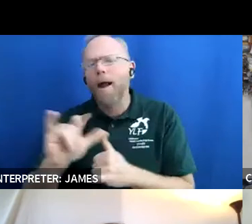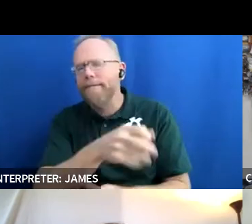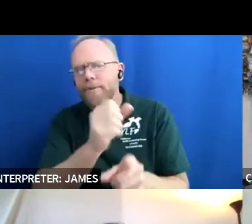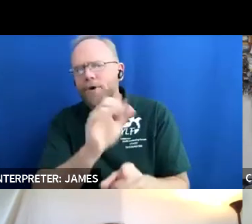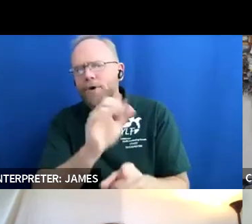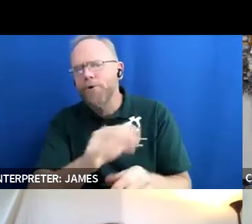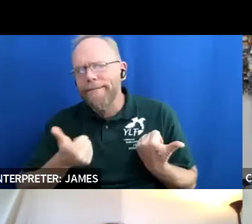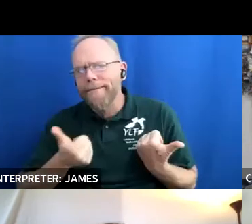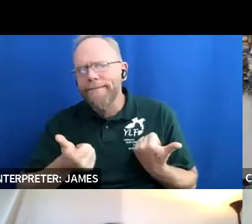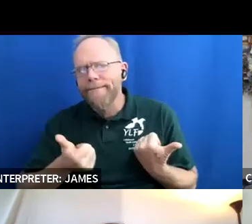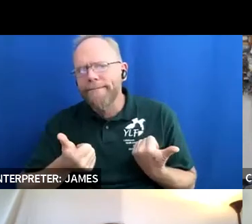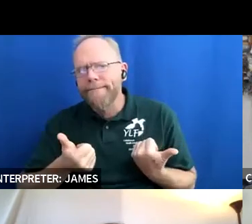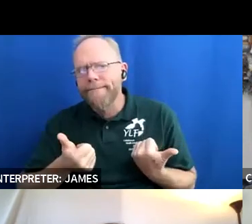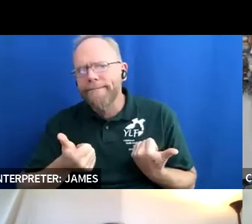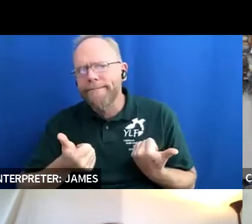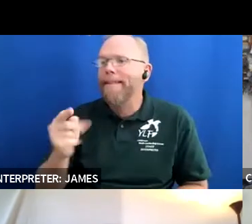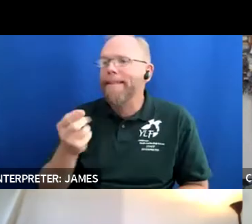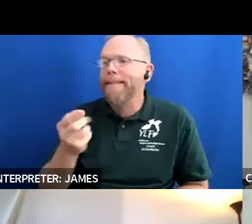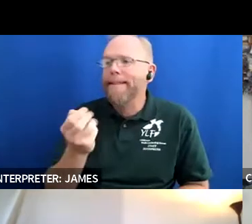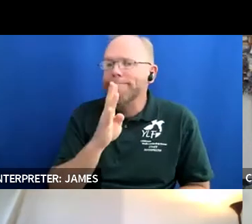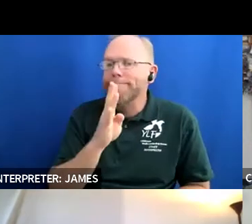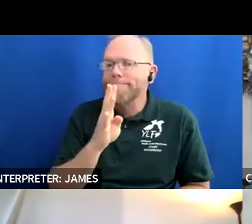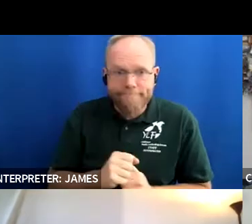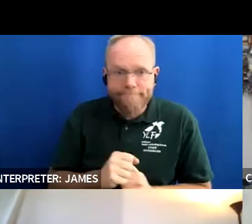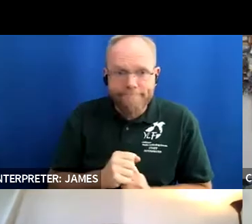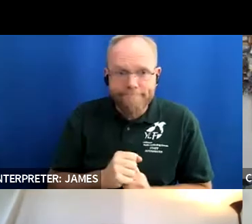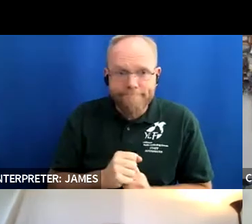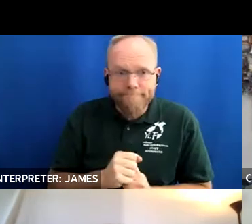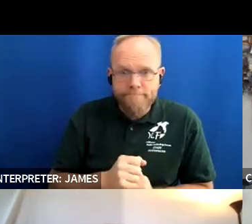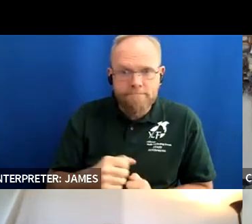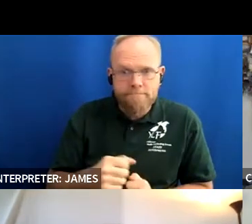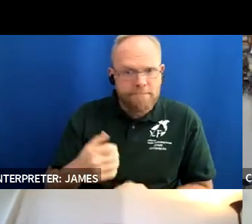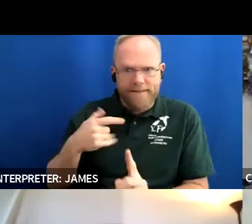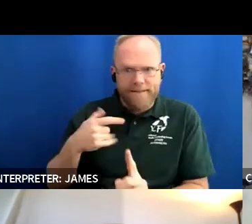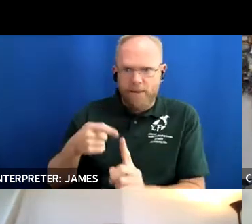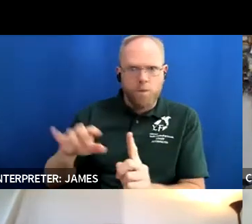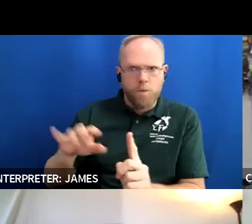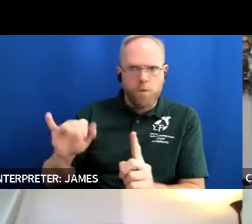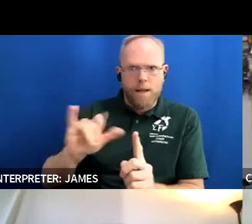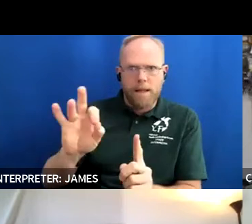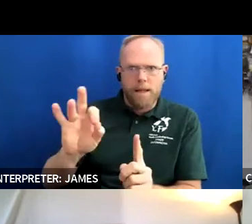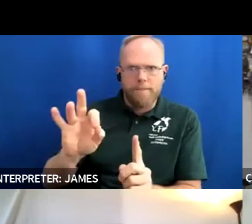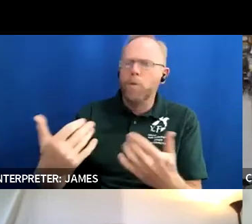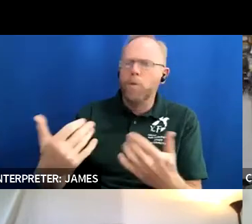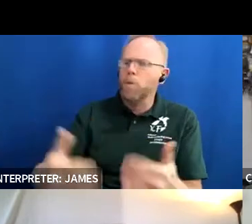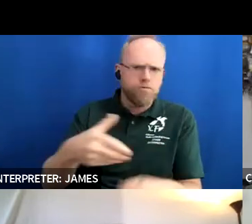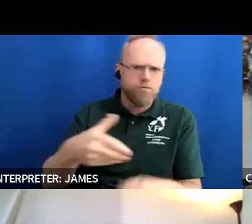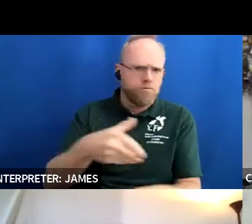i think ylf has had a really fundamental impact on my life even if i don't realize it directly i know